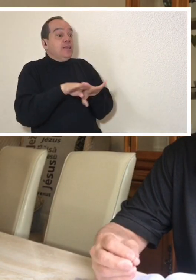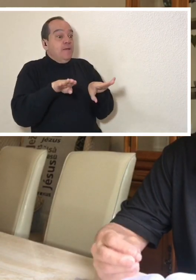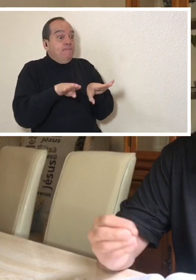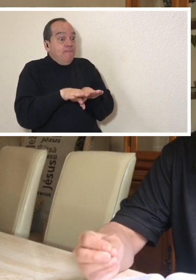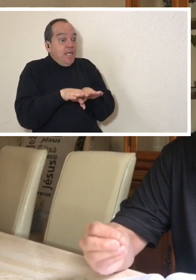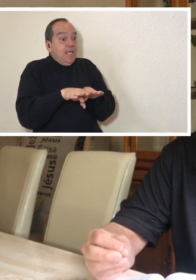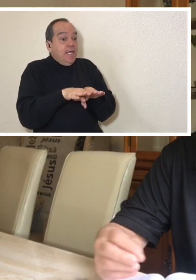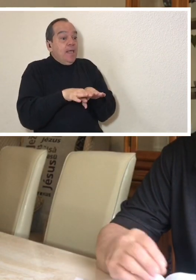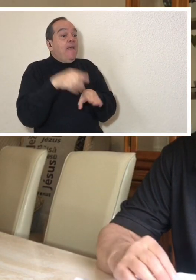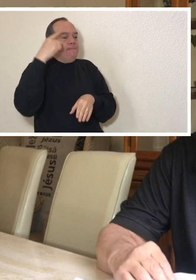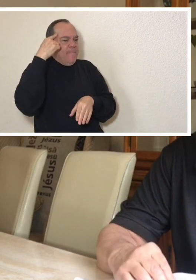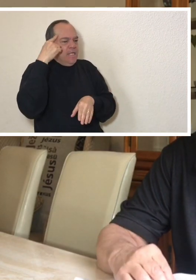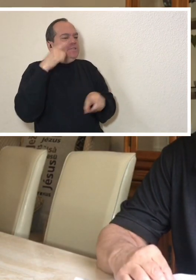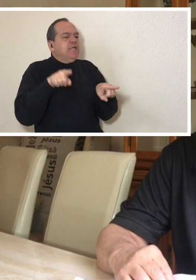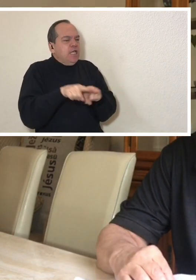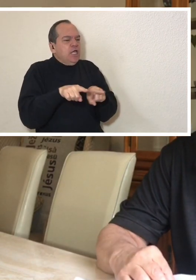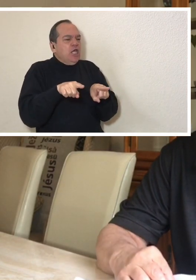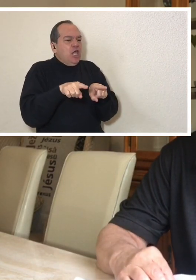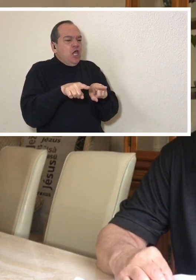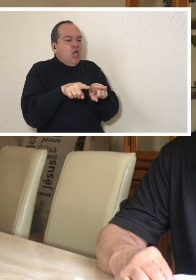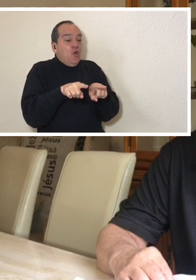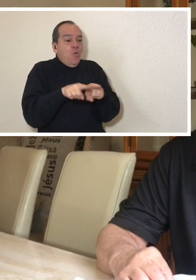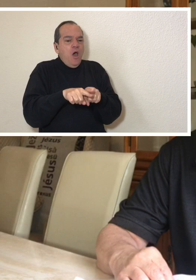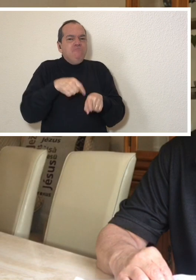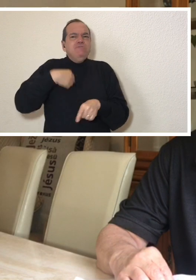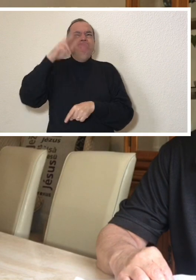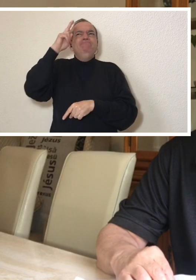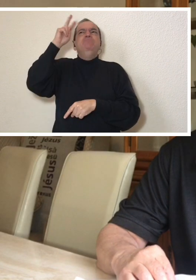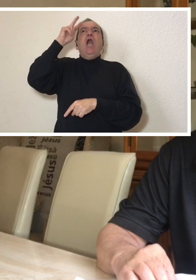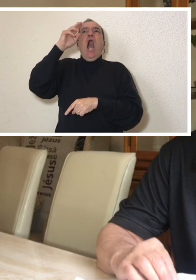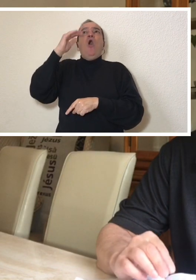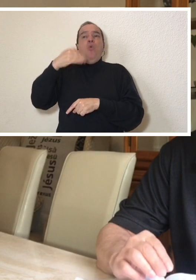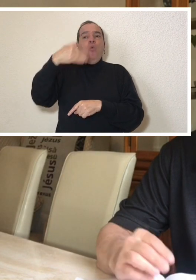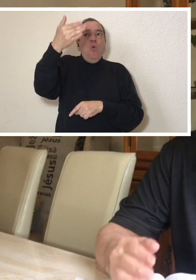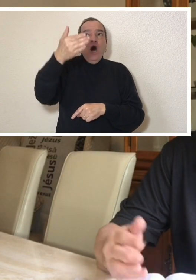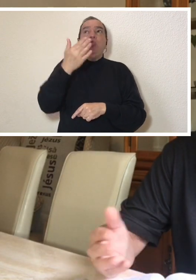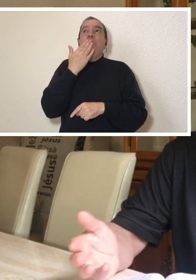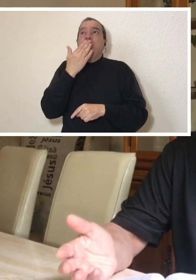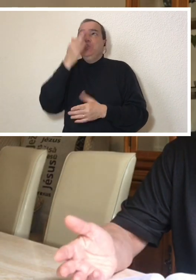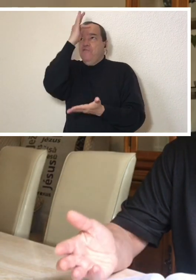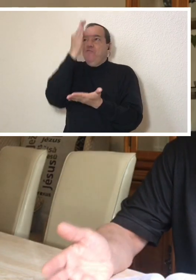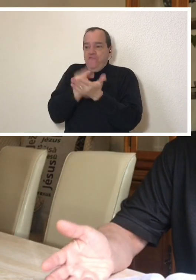God there in heaven also connects. Remembering that by asking with faith